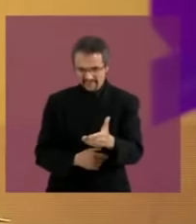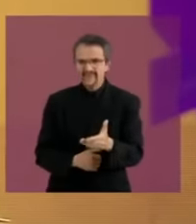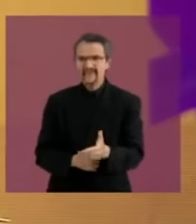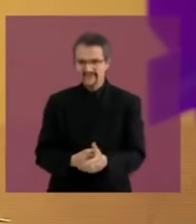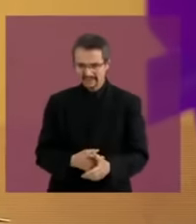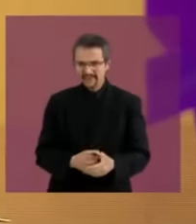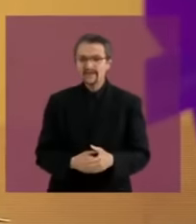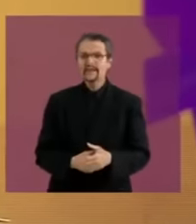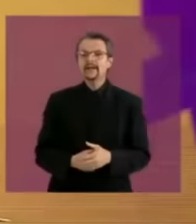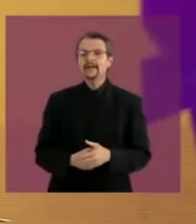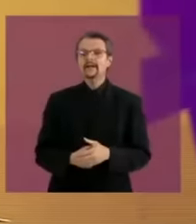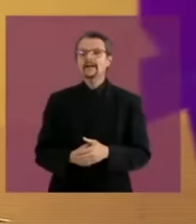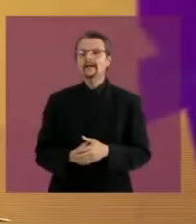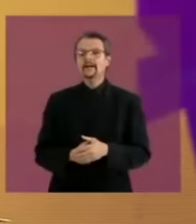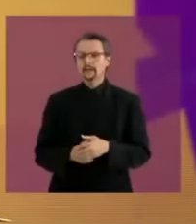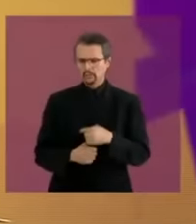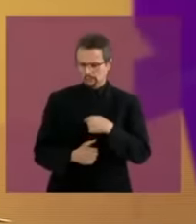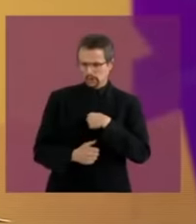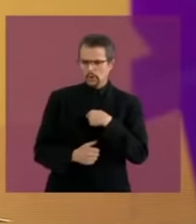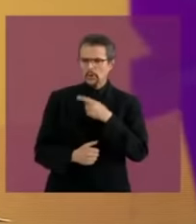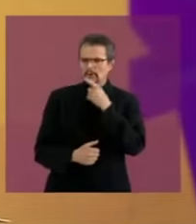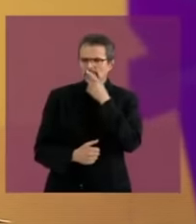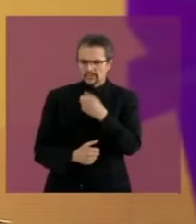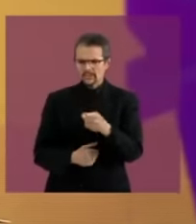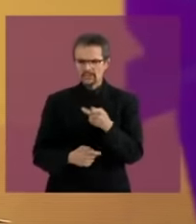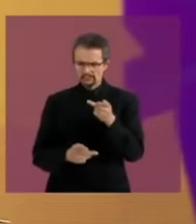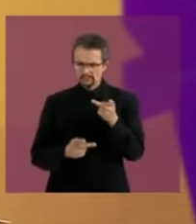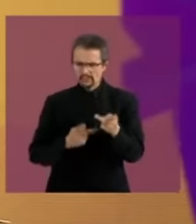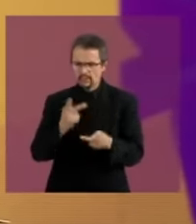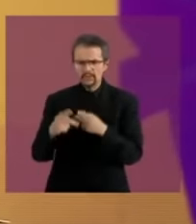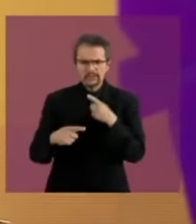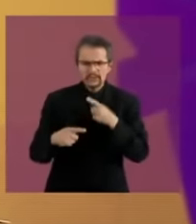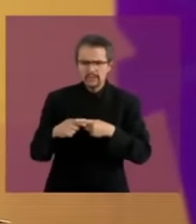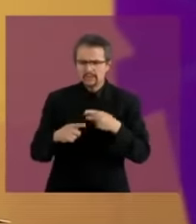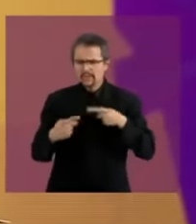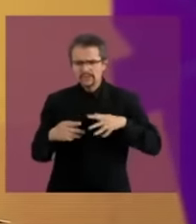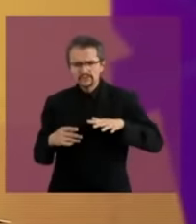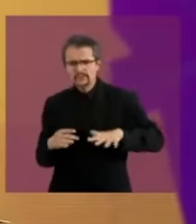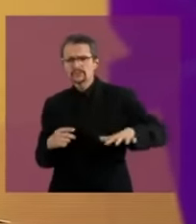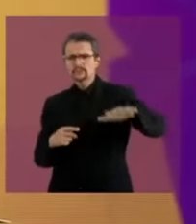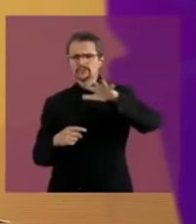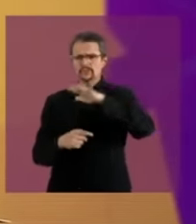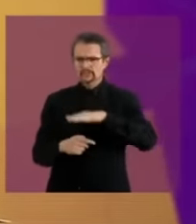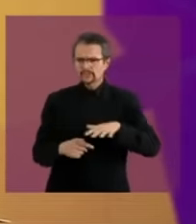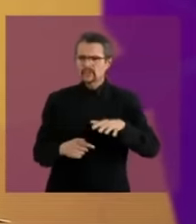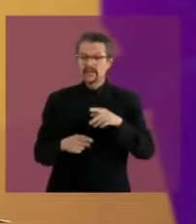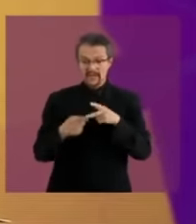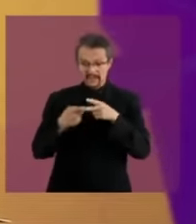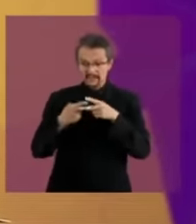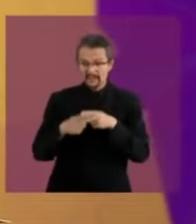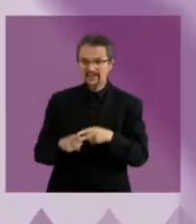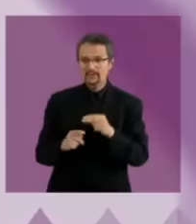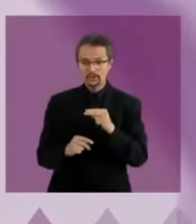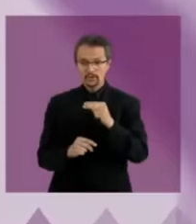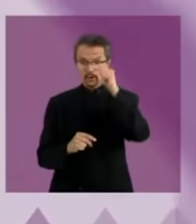I said, these are questions asked by citizens eh we start with the northern zone candidate the